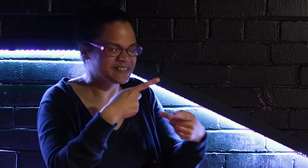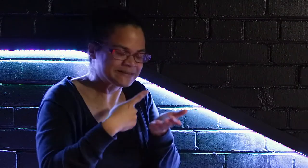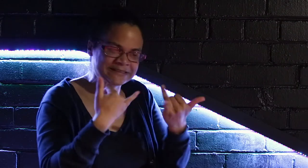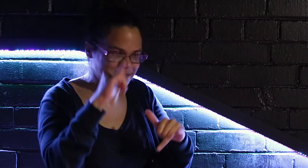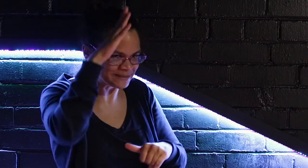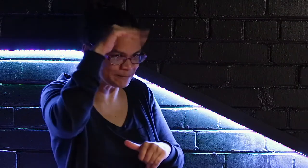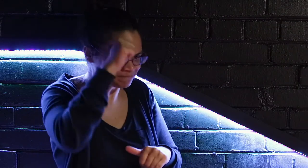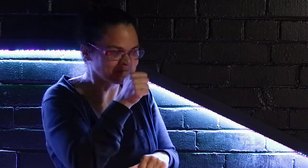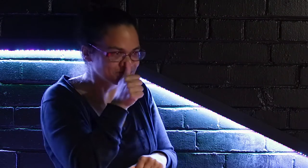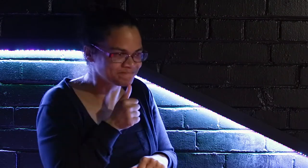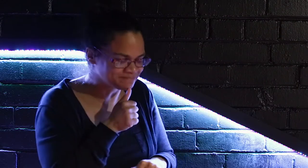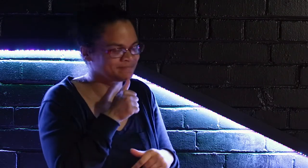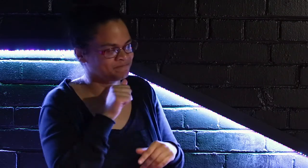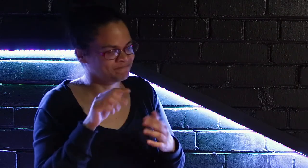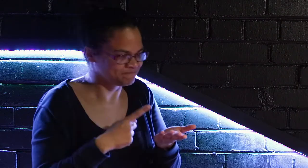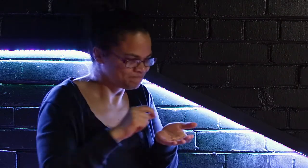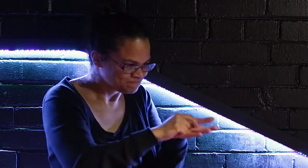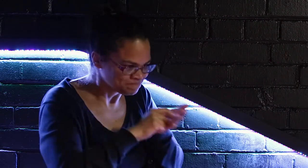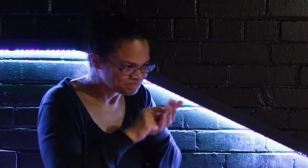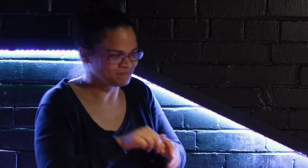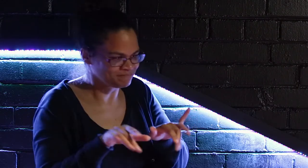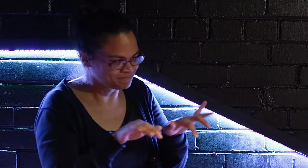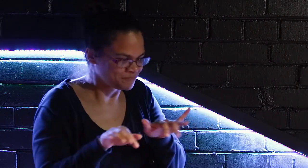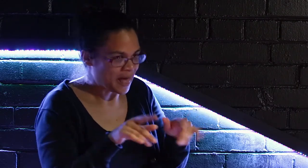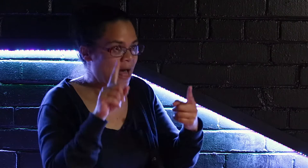And so we struggled a little bit with communication but we struggled and we